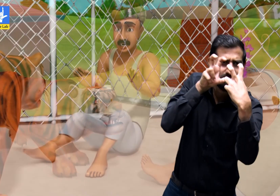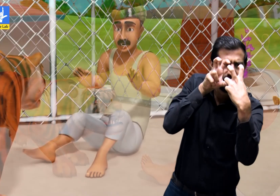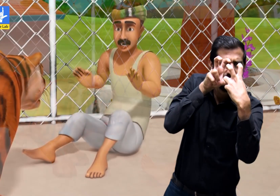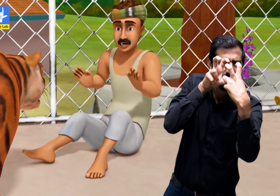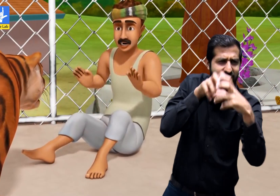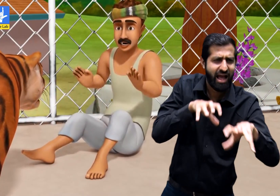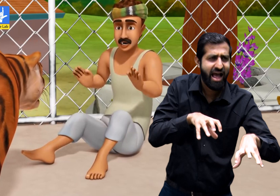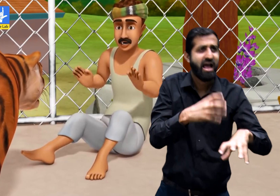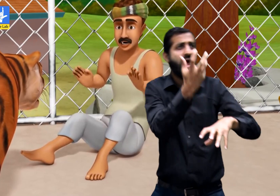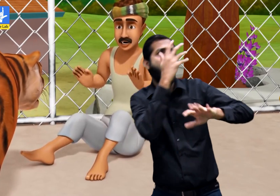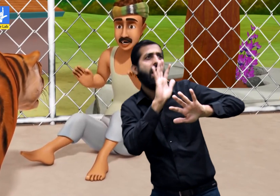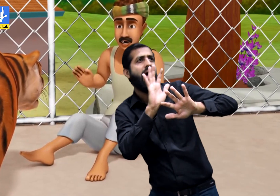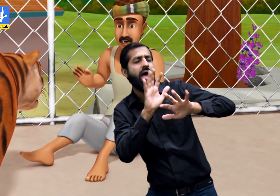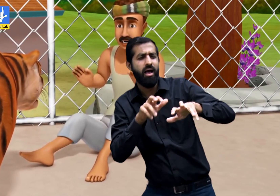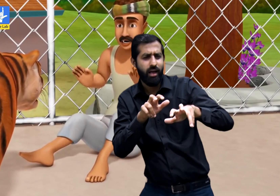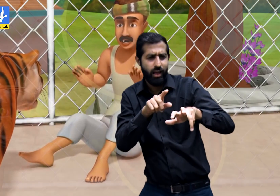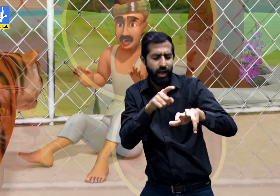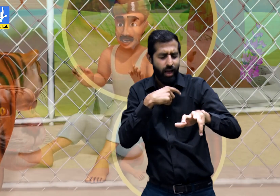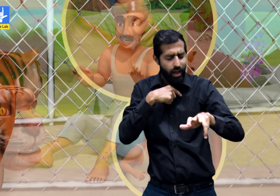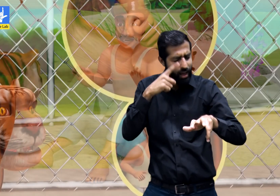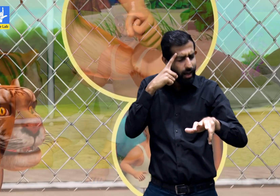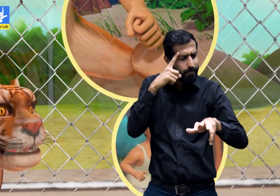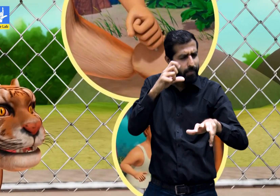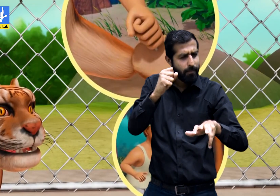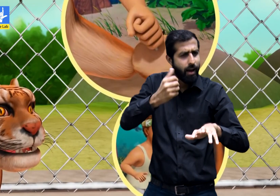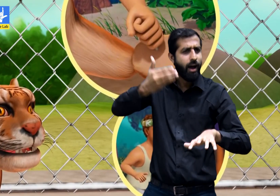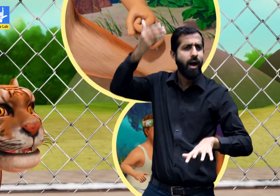The fierce tiger was ready to pounce on him but he stopped.